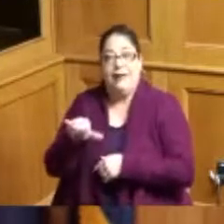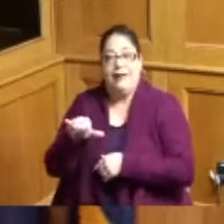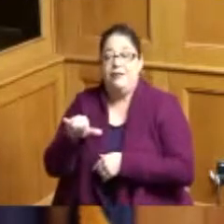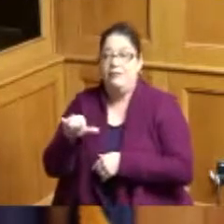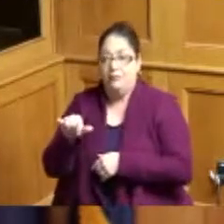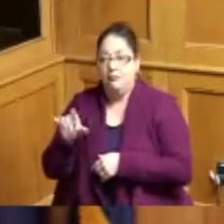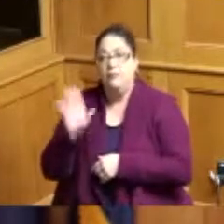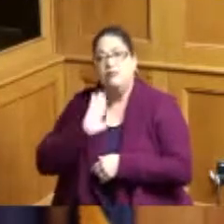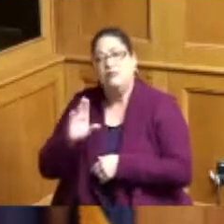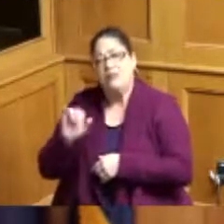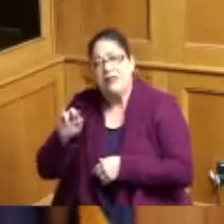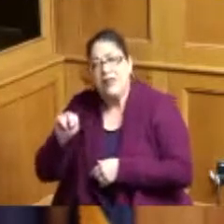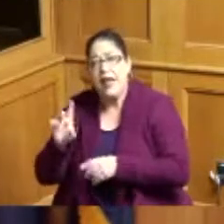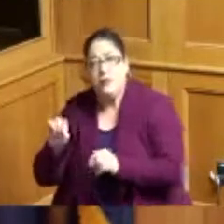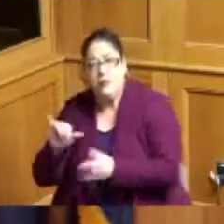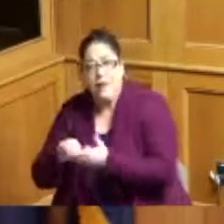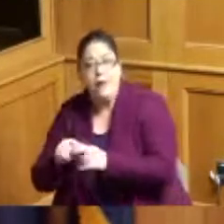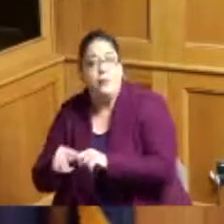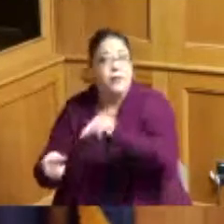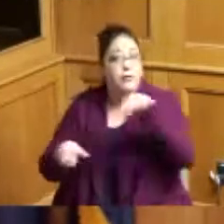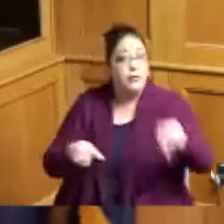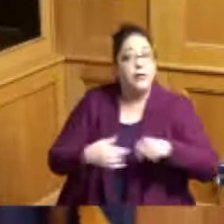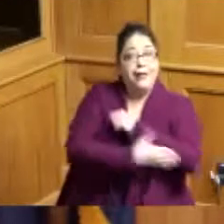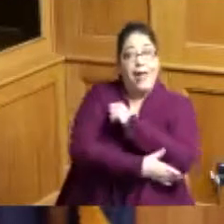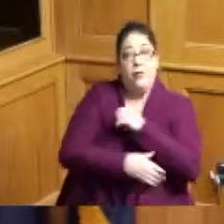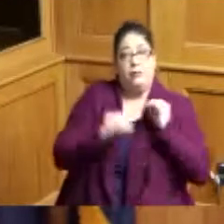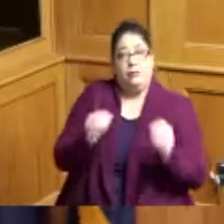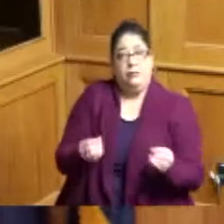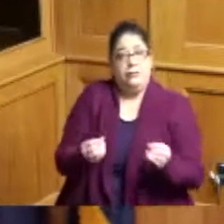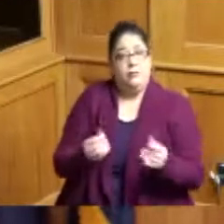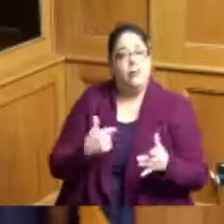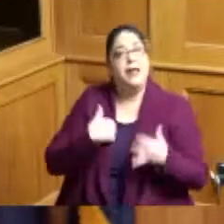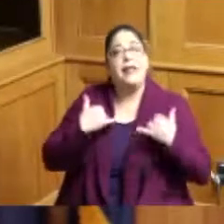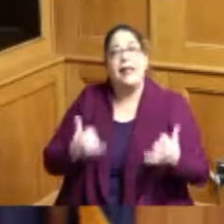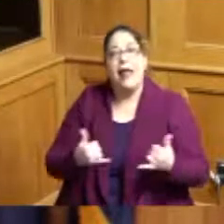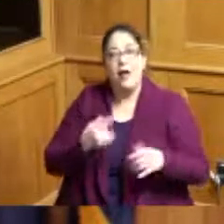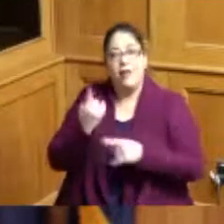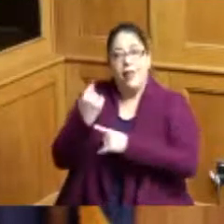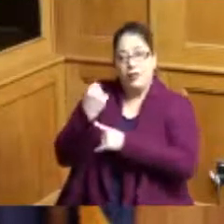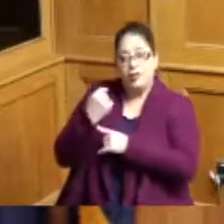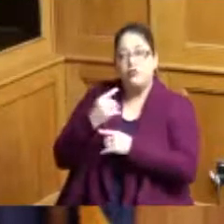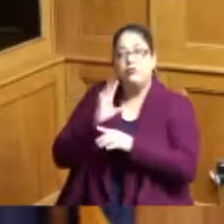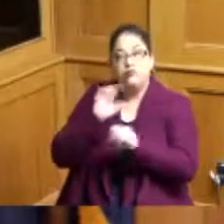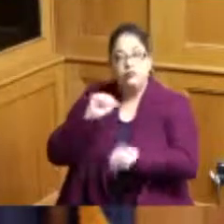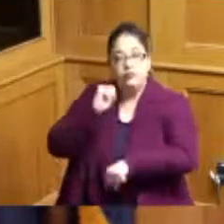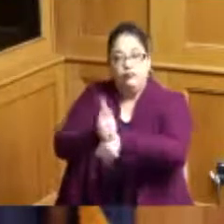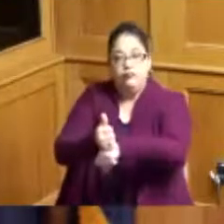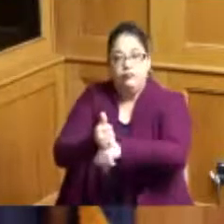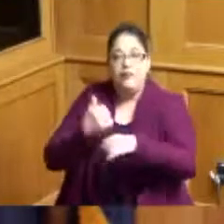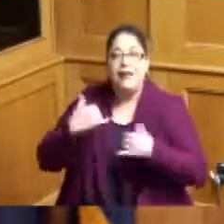like this and it gave us a chance to honor each year African Americans that are right from here